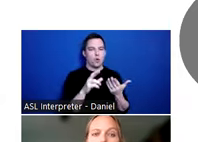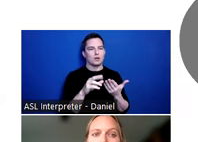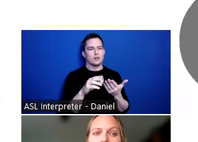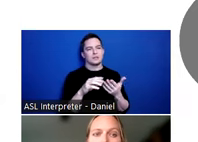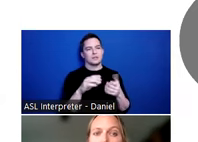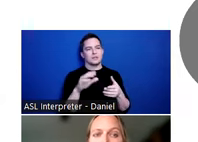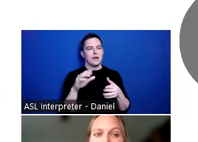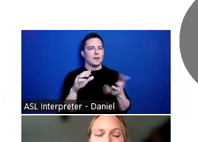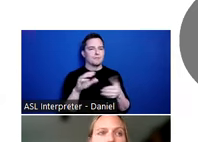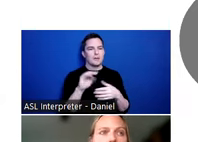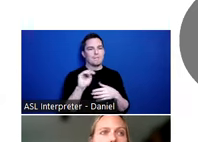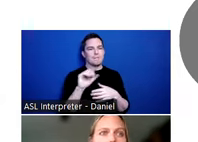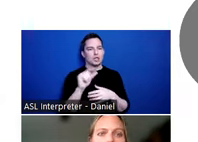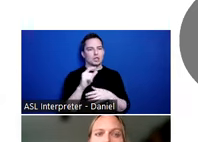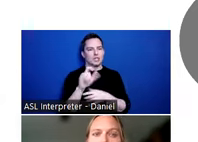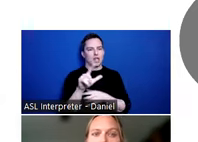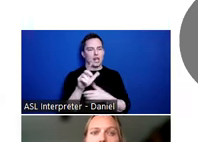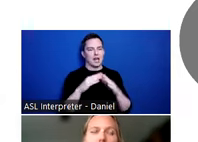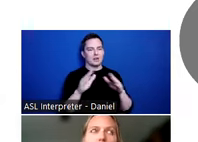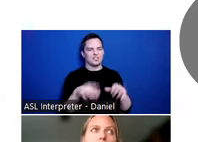I think that’s really critical and important to identify, that brain